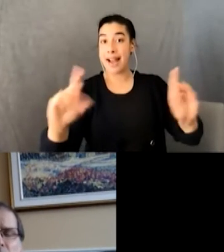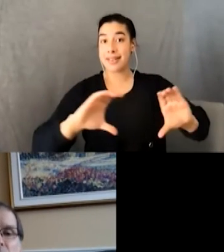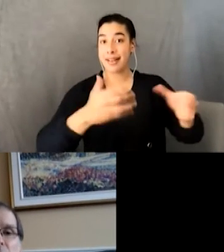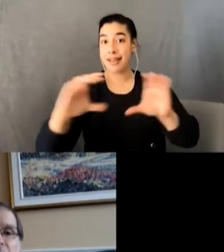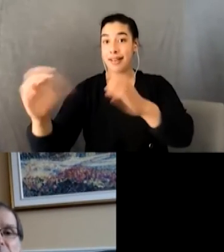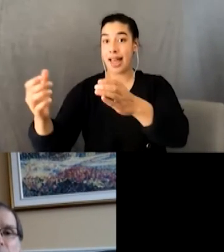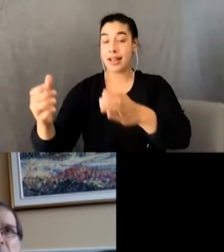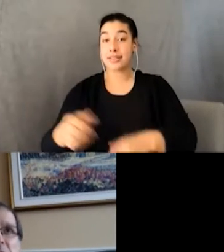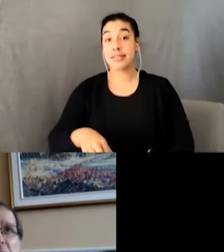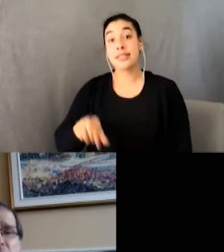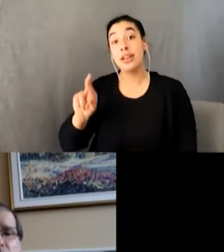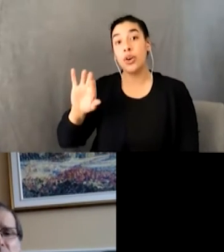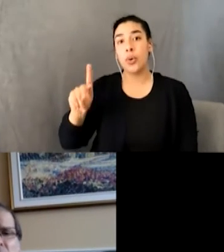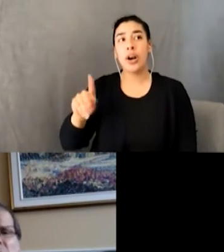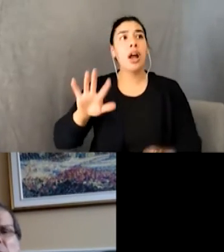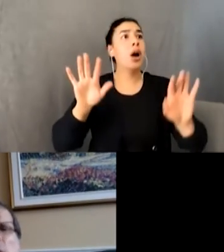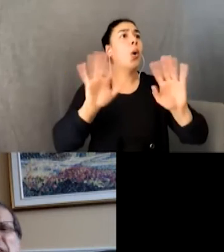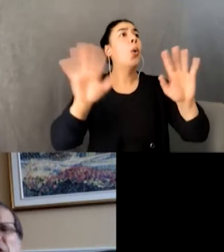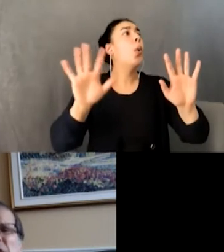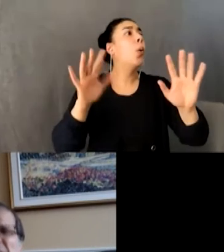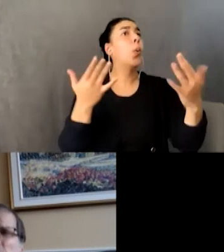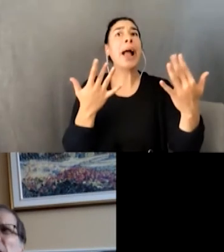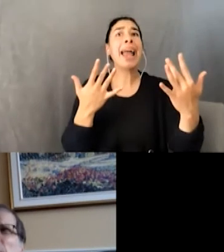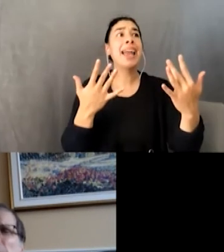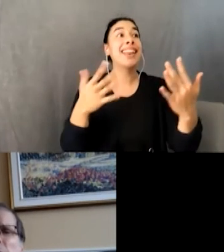I yelled at him, “Nice shoes!” Why on earth did that spill out of my mouth?